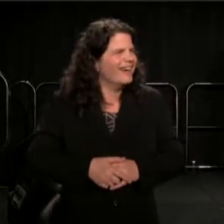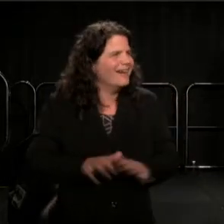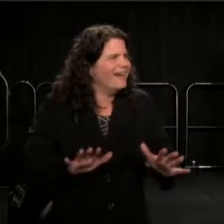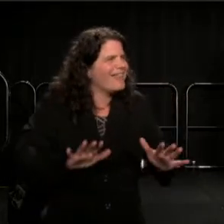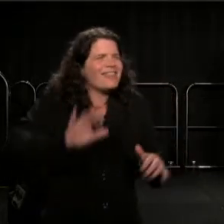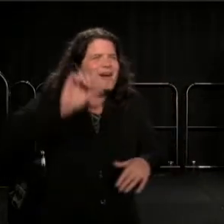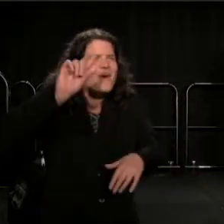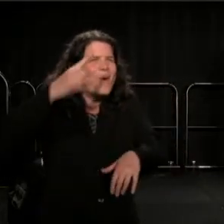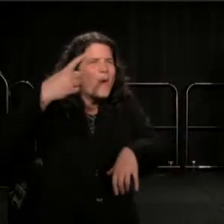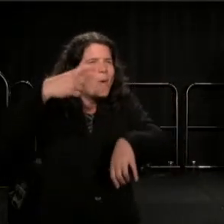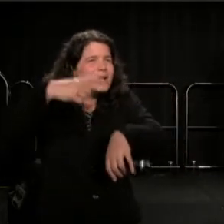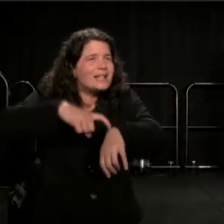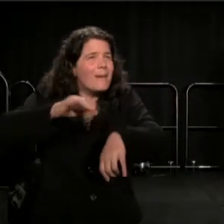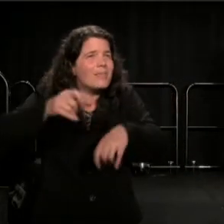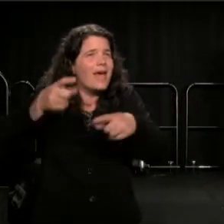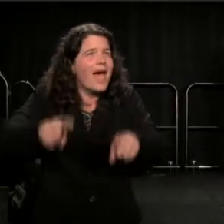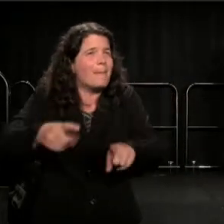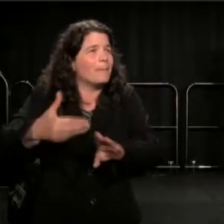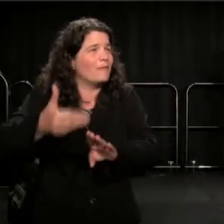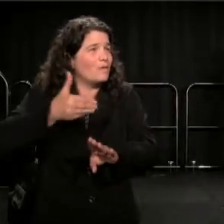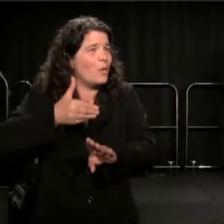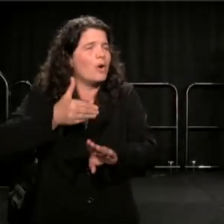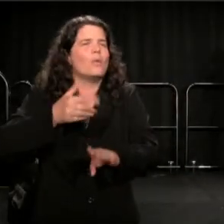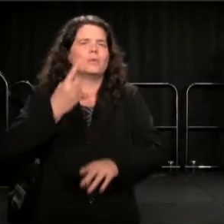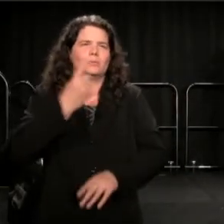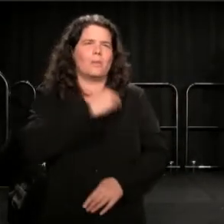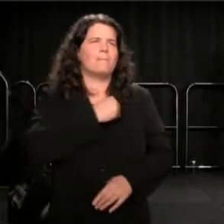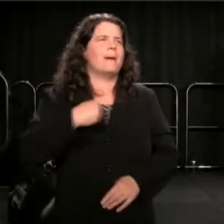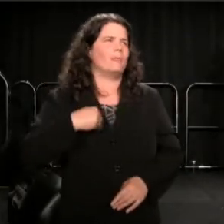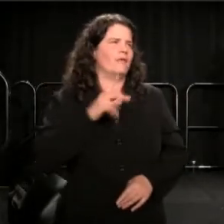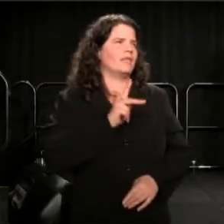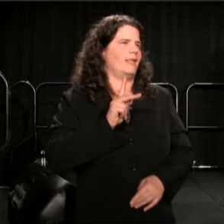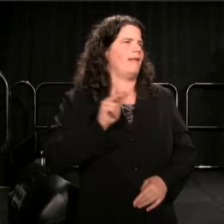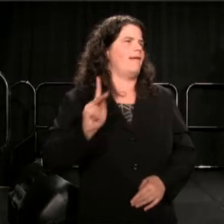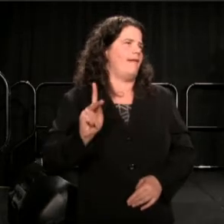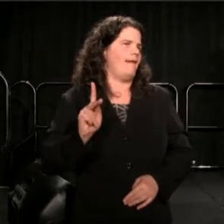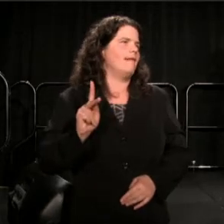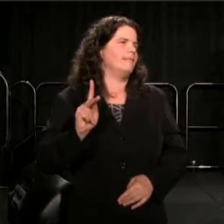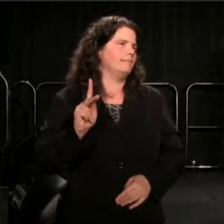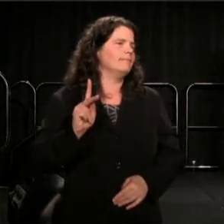was a member of the clan and Rock hill, South Carolina,